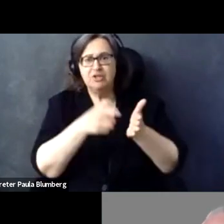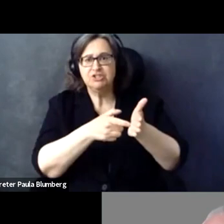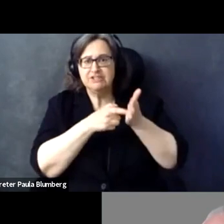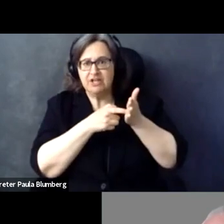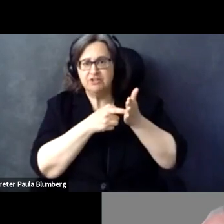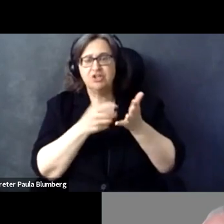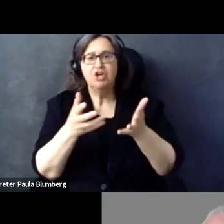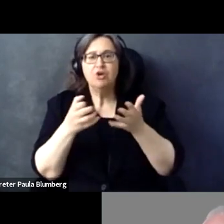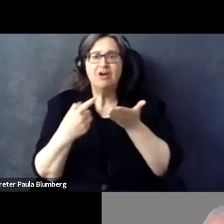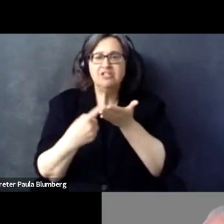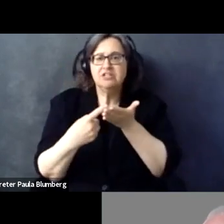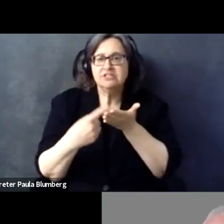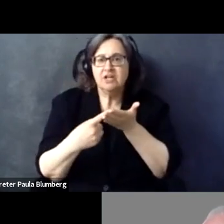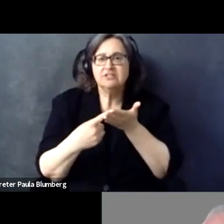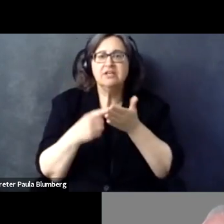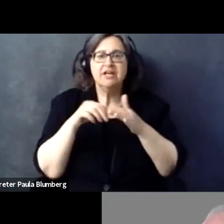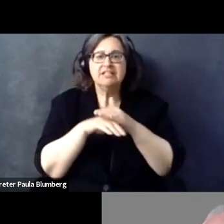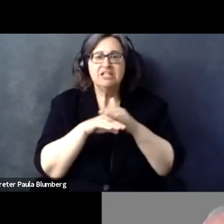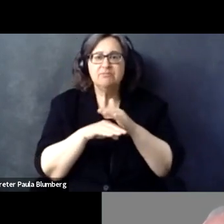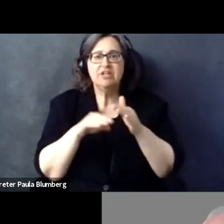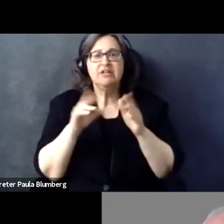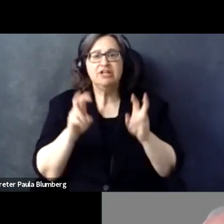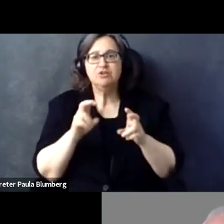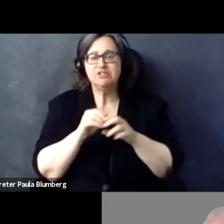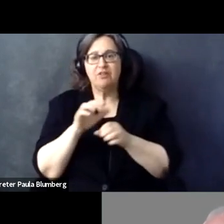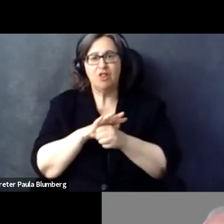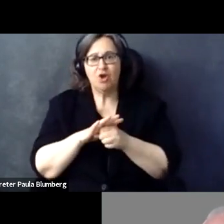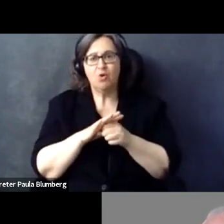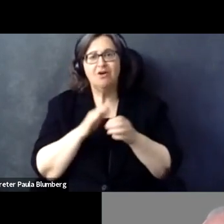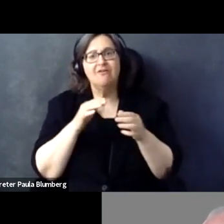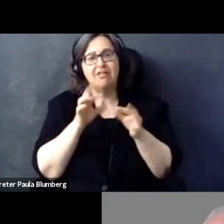exactly how to interpret the EU regulations and